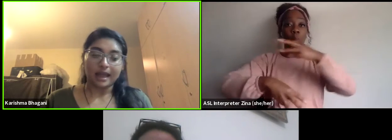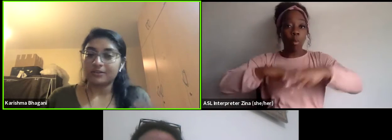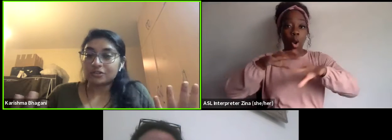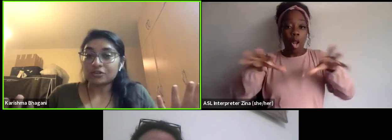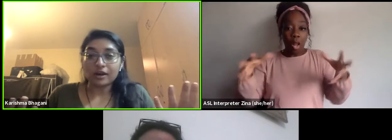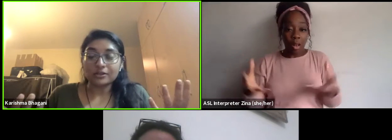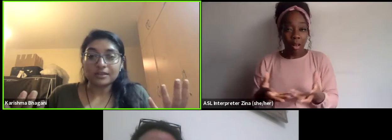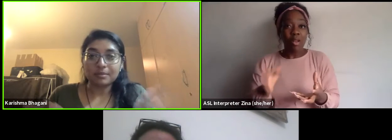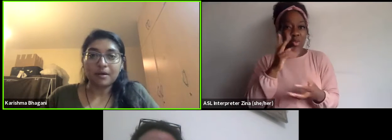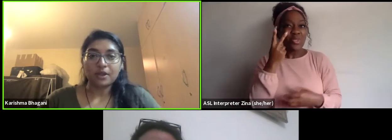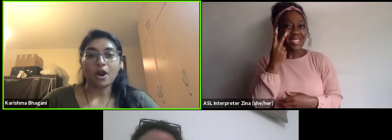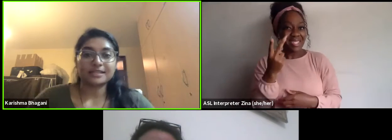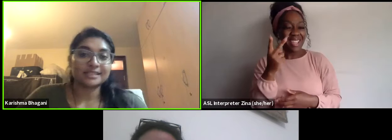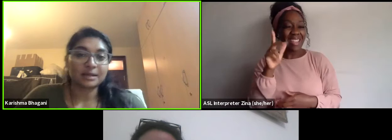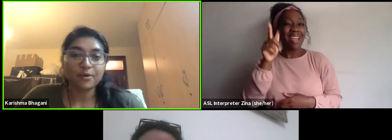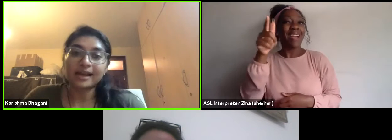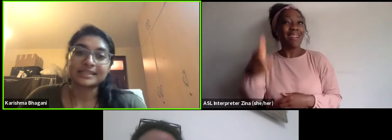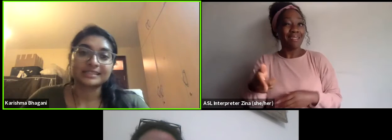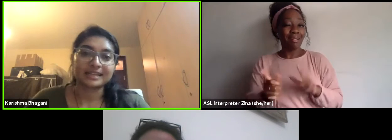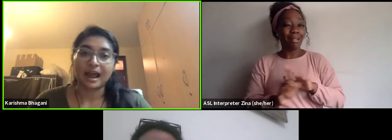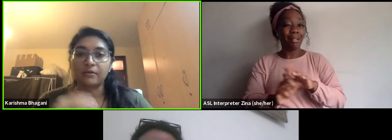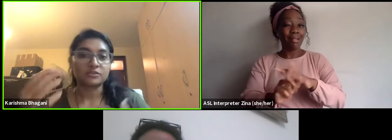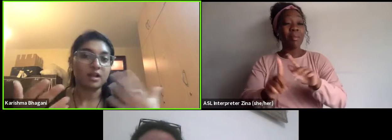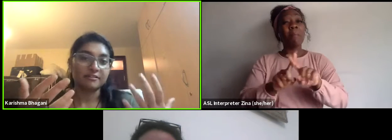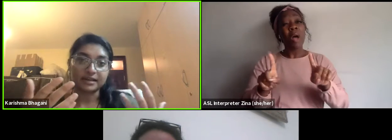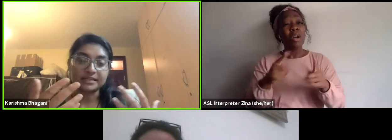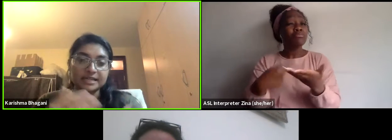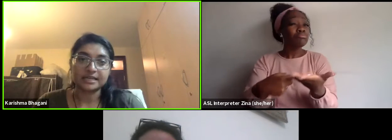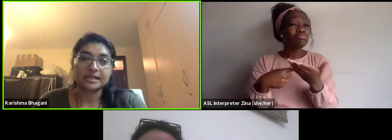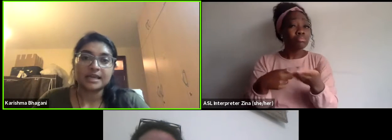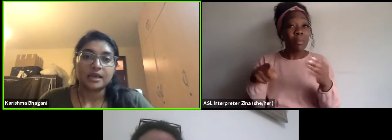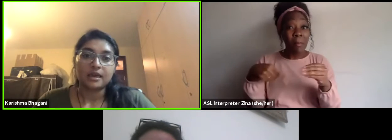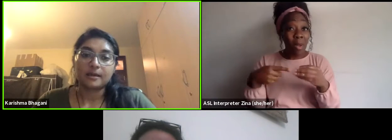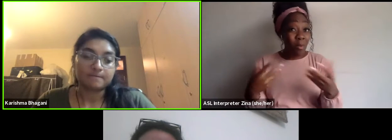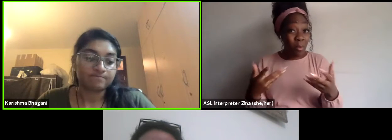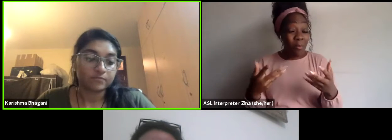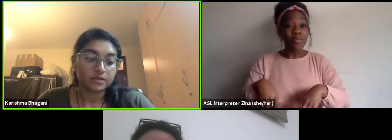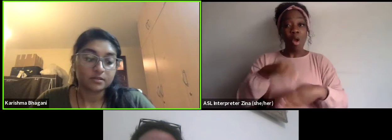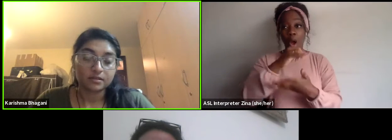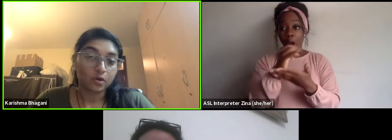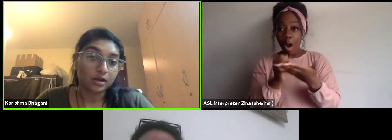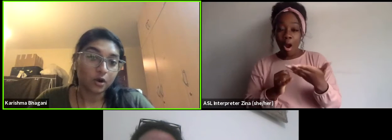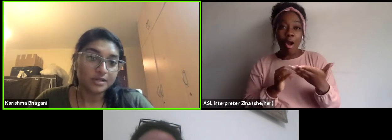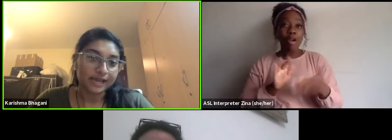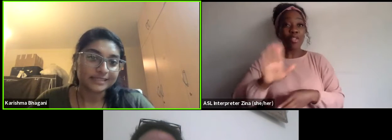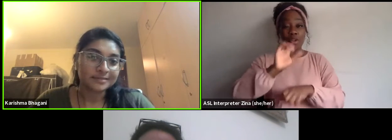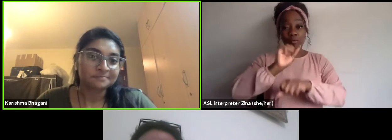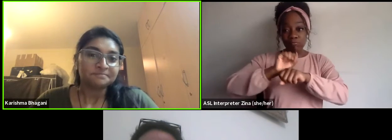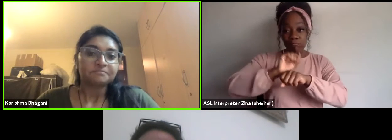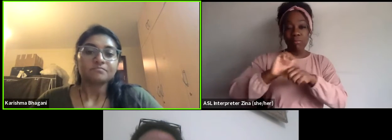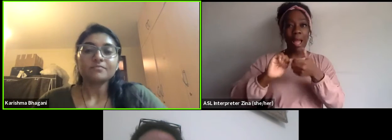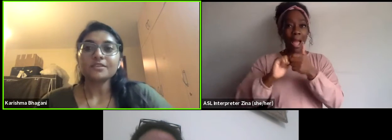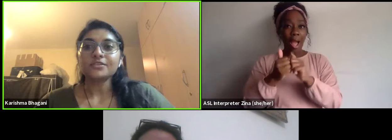And just talking to them about their artistic practice and how it's relevant in the modern context.